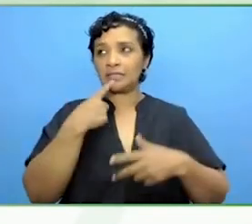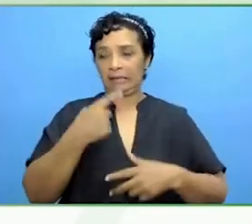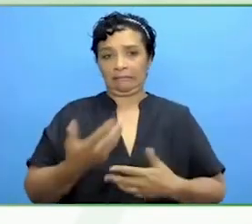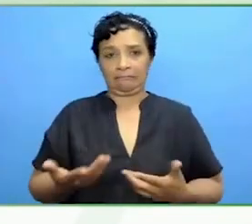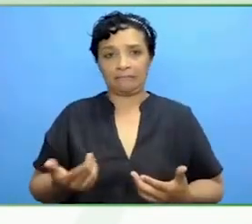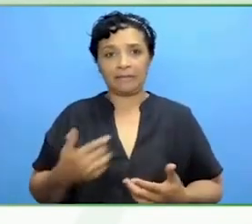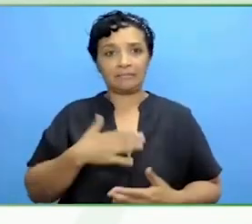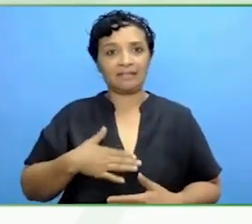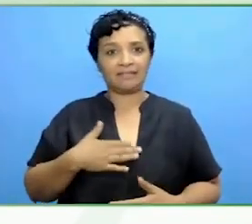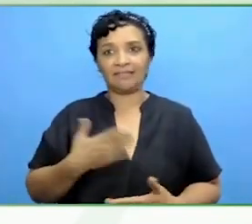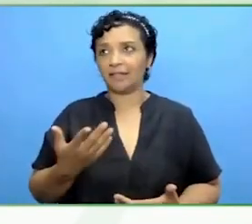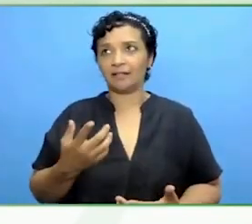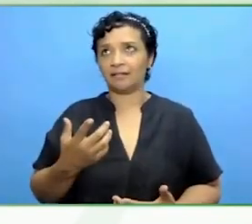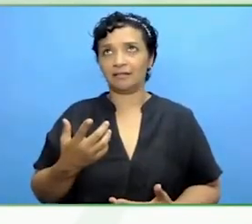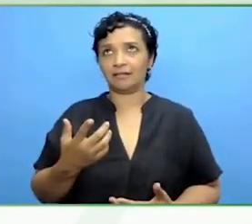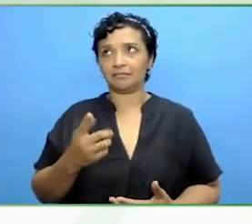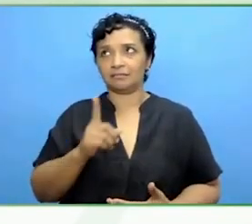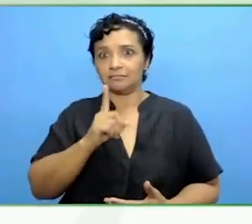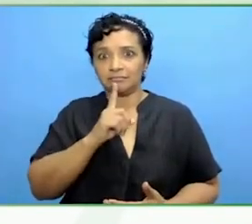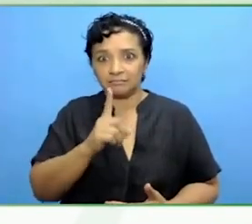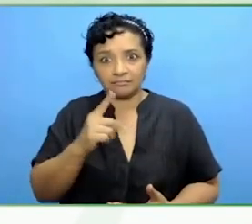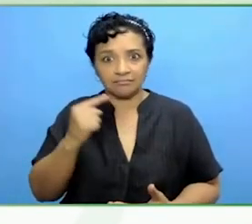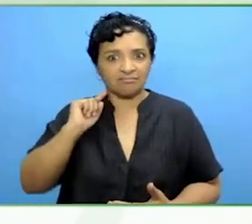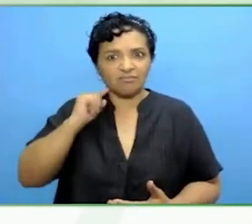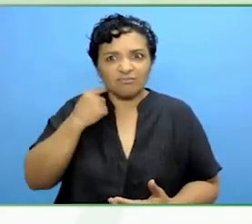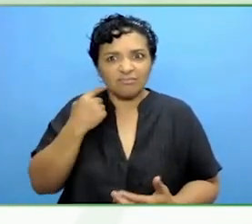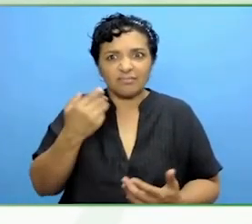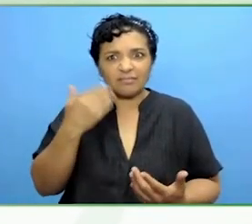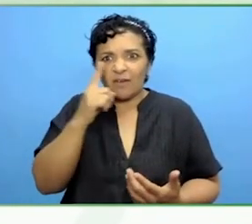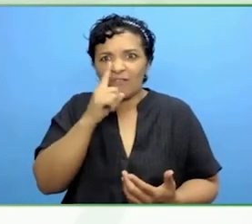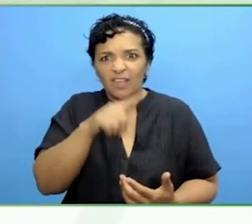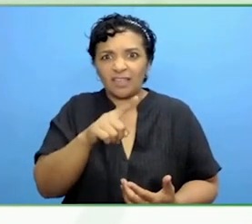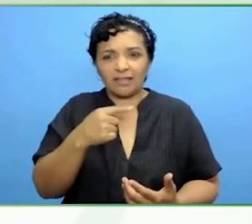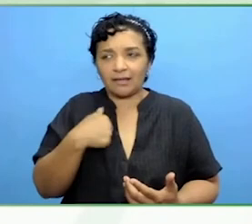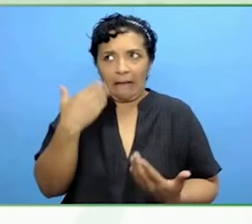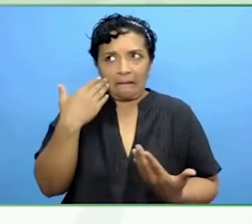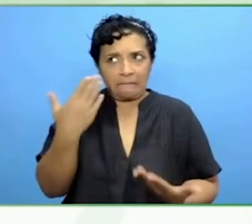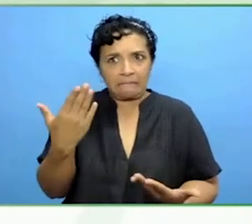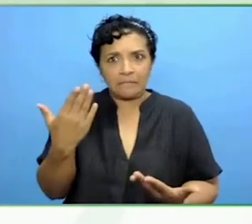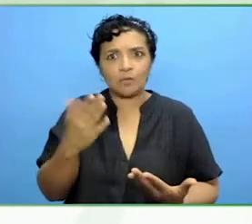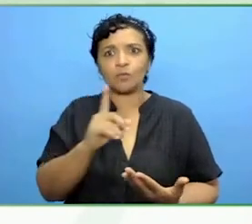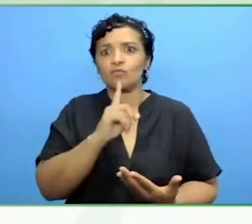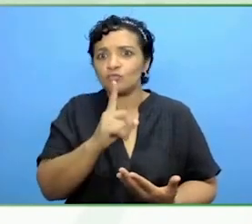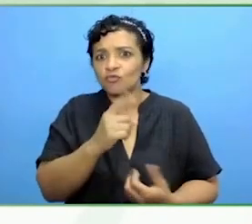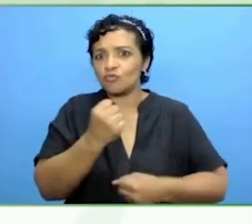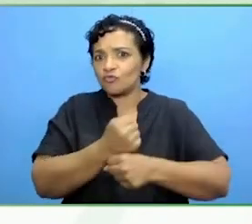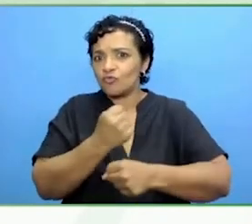don't know that I understand truly the challenges that many in our workforce face when they come to work every day.